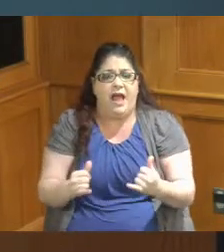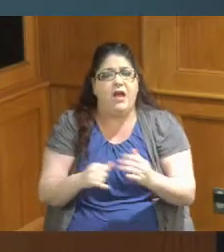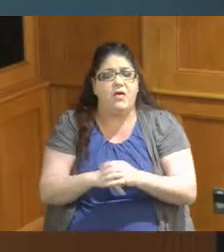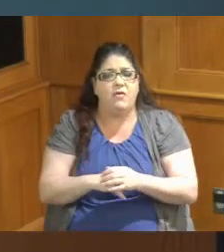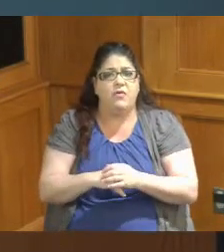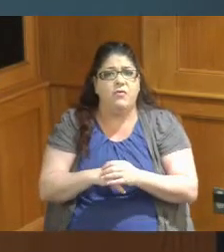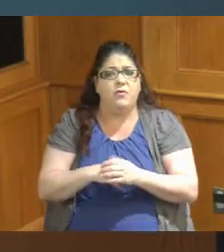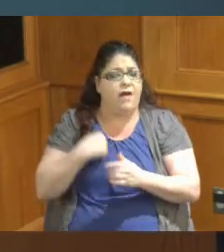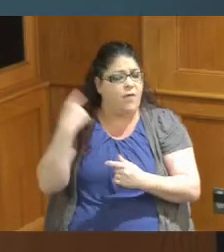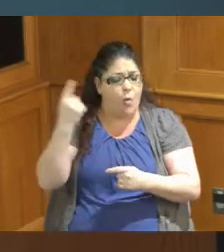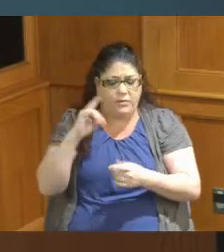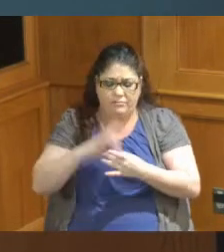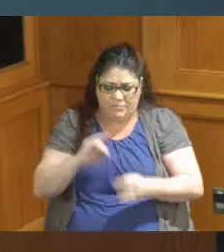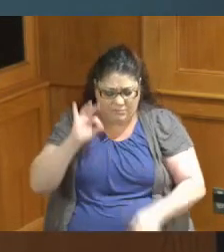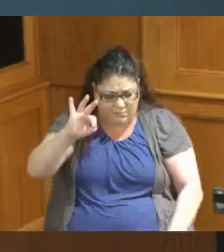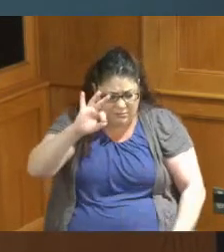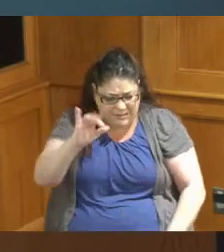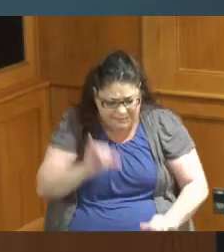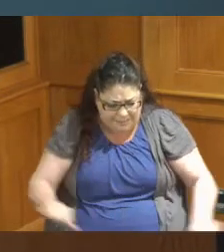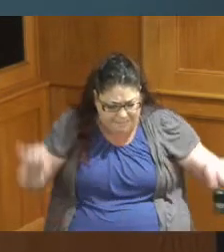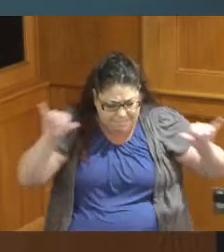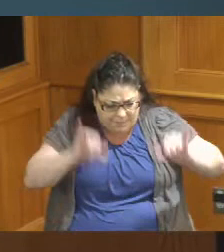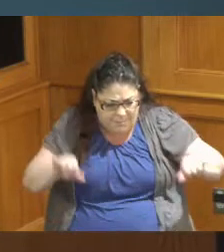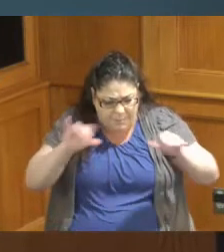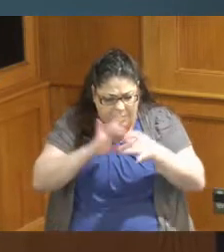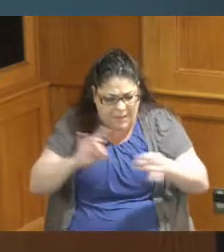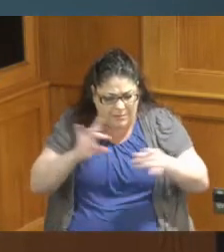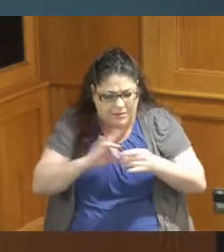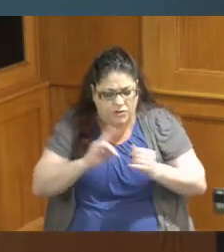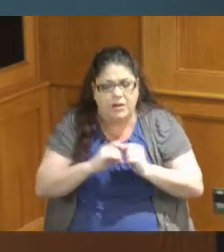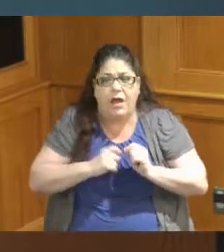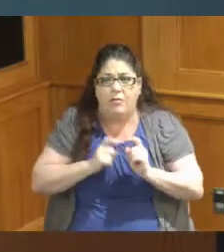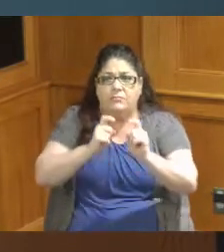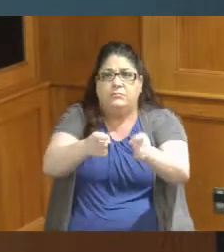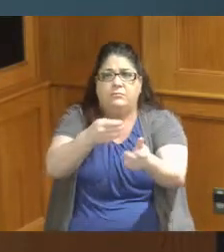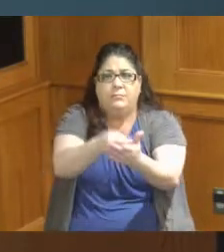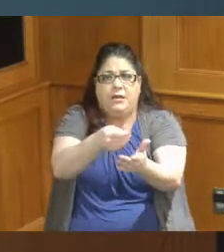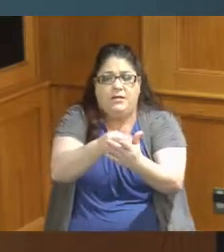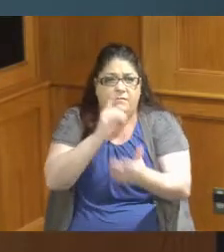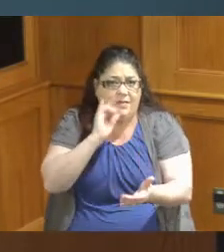has always been the same and it continues and I'm doubling down on it more we must get our program